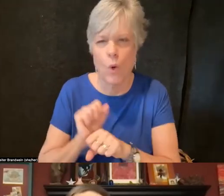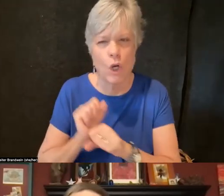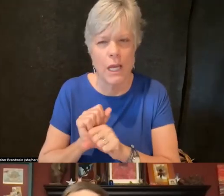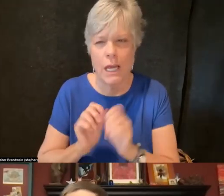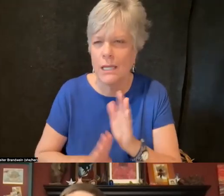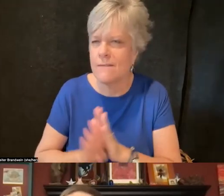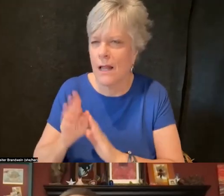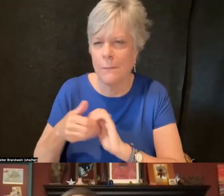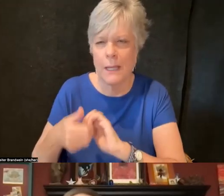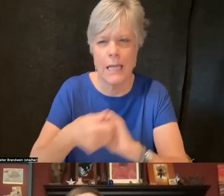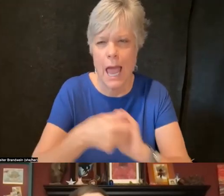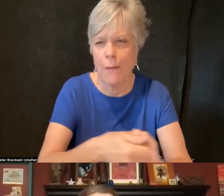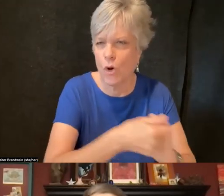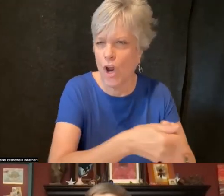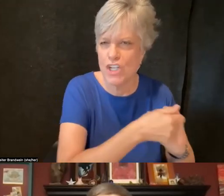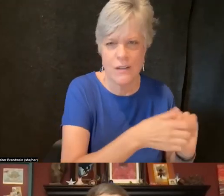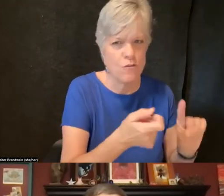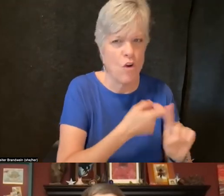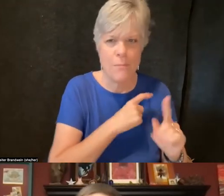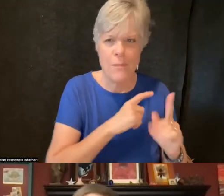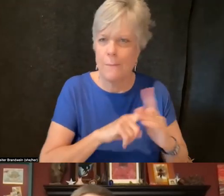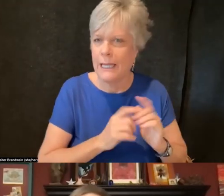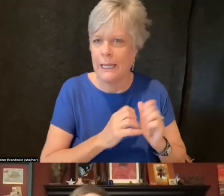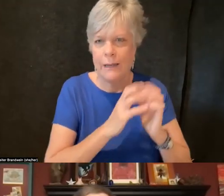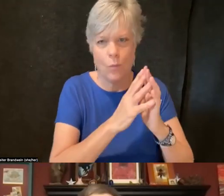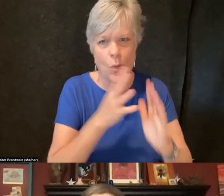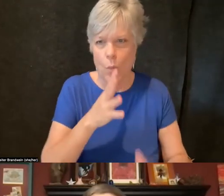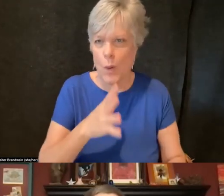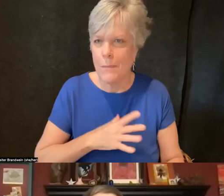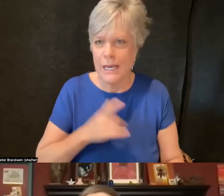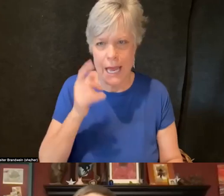with the women and gender studies spaces,